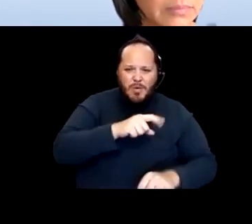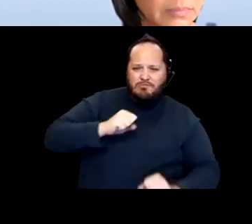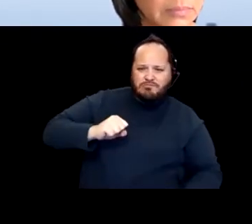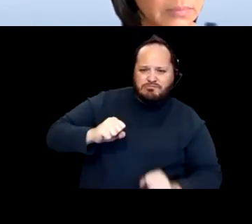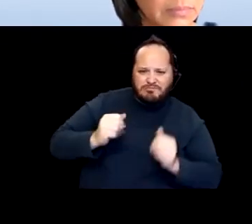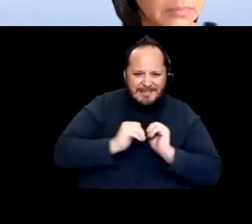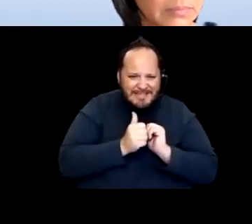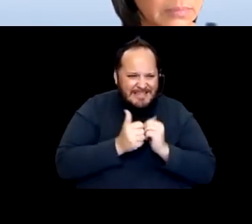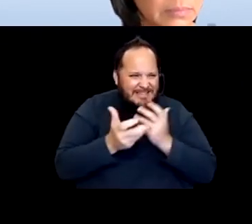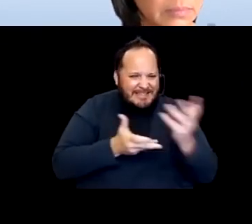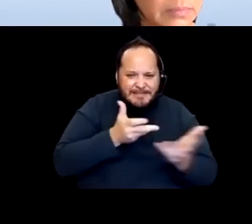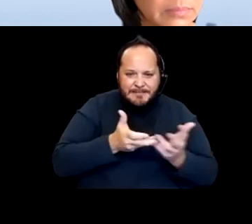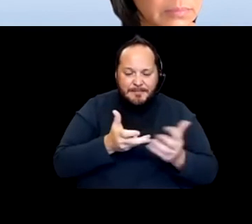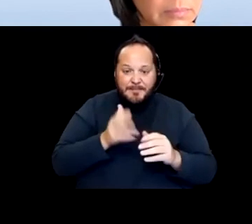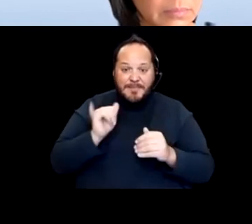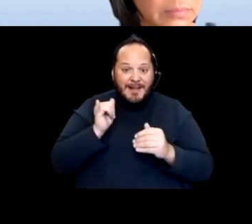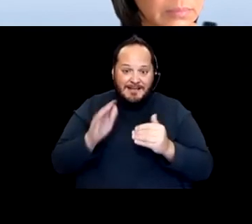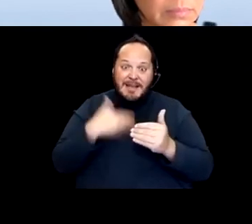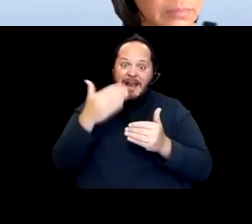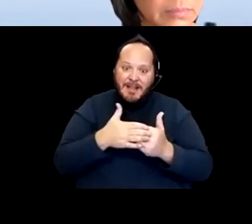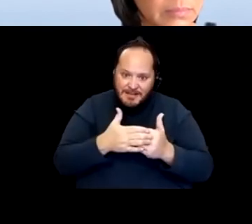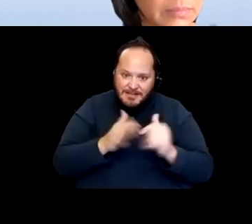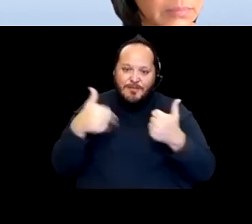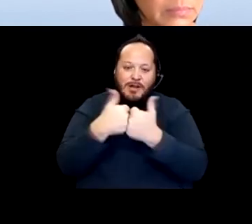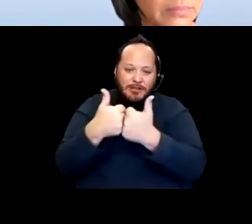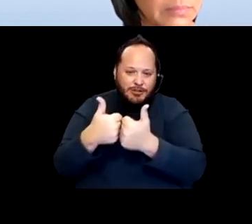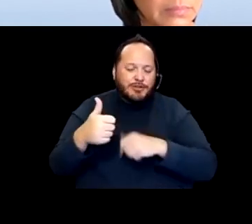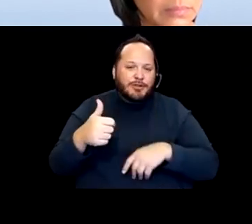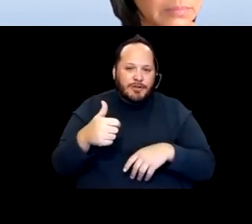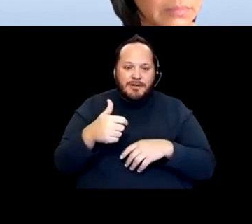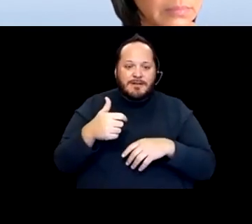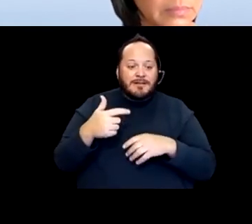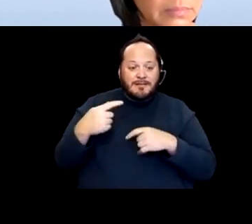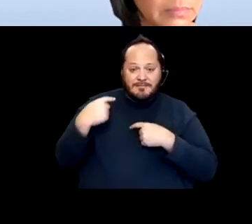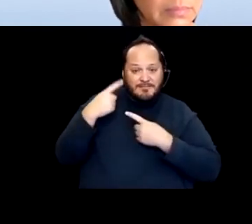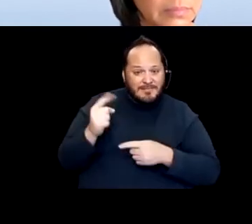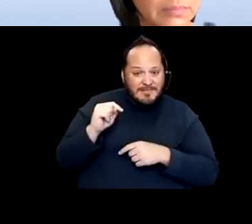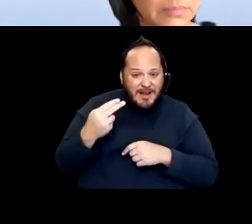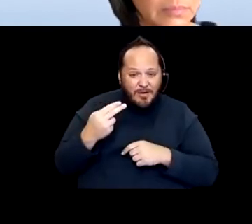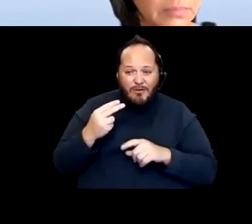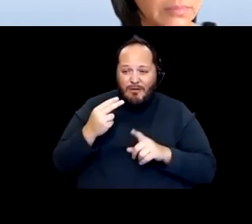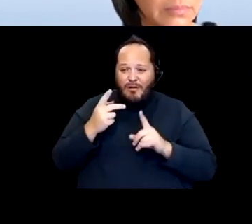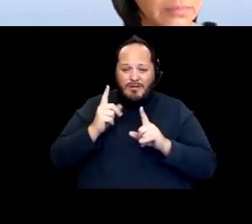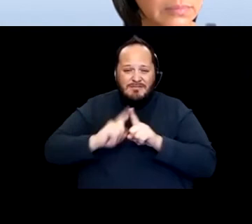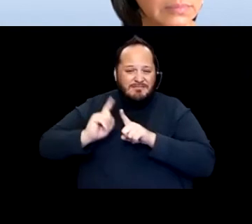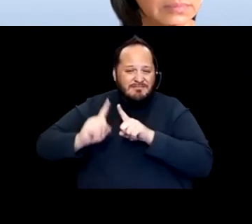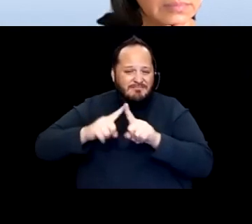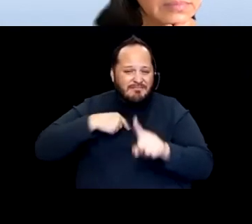You know any town hall that I've been in or conversations I've been in, wherever I am in the state, whatever language is being spoken, I'll ask, you know,